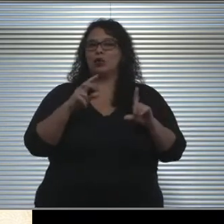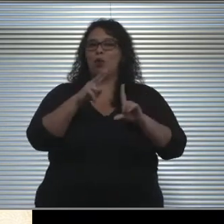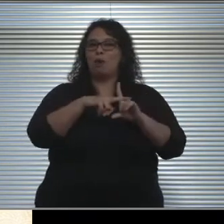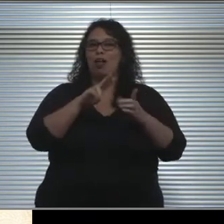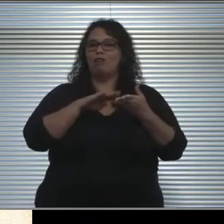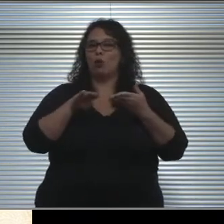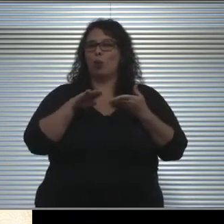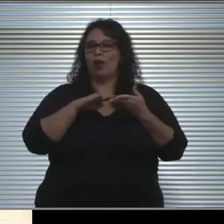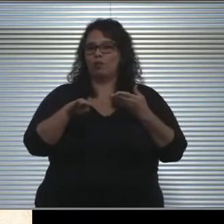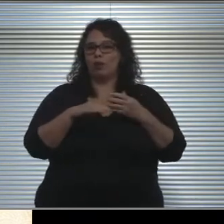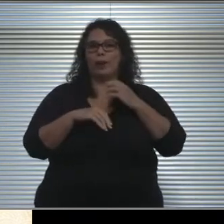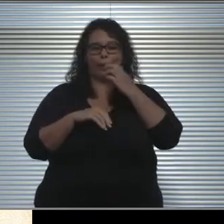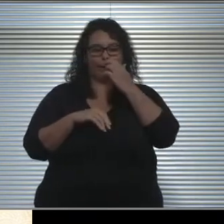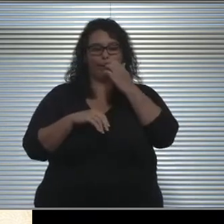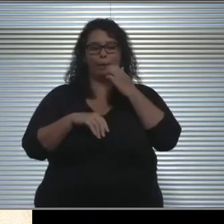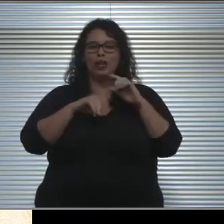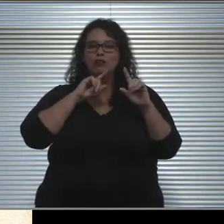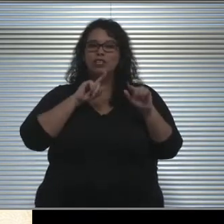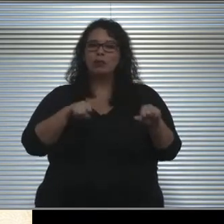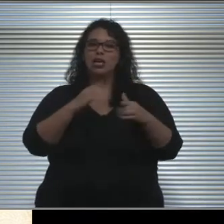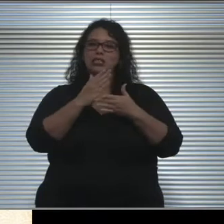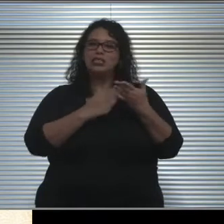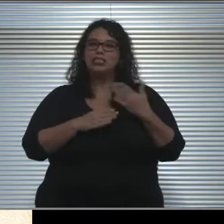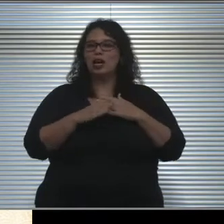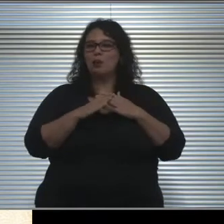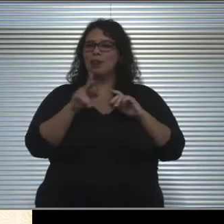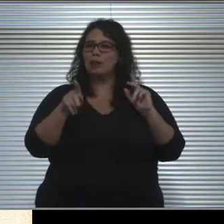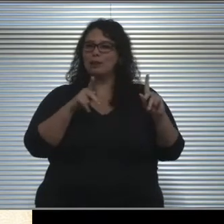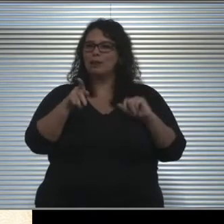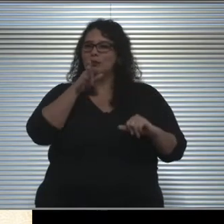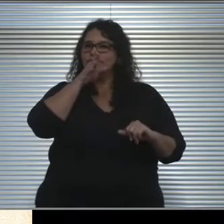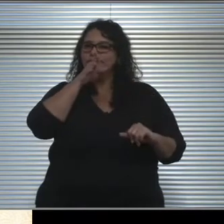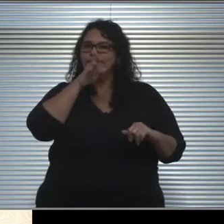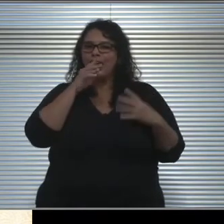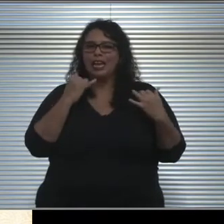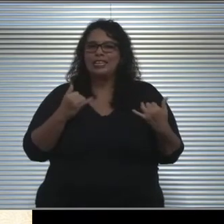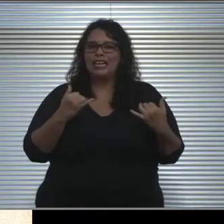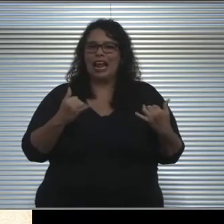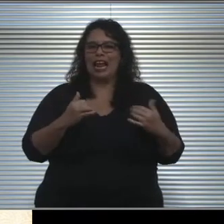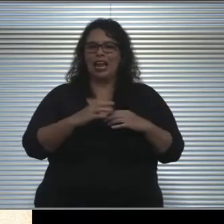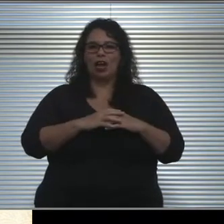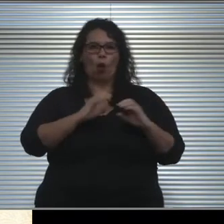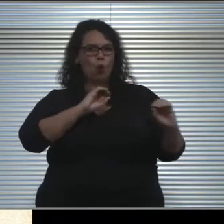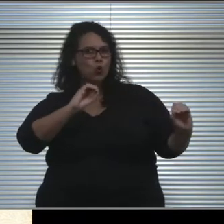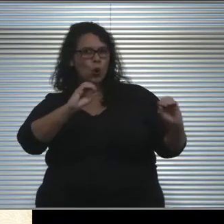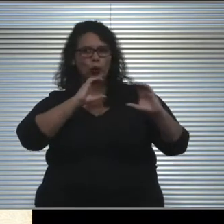And so in response to some of the comments that we just heard, that there has not been communication